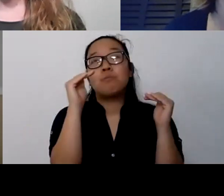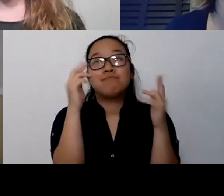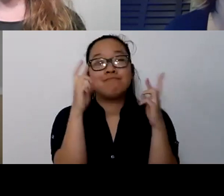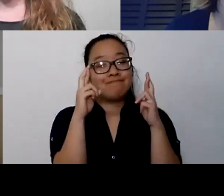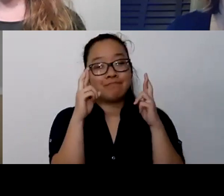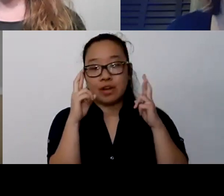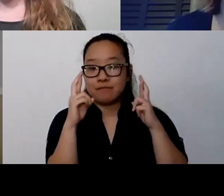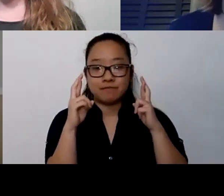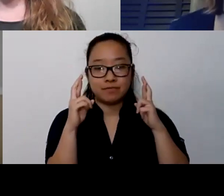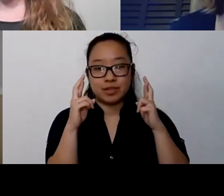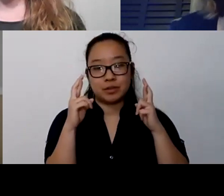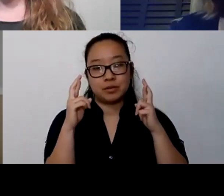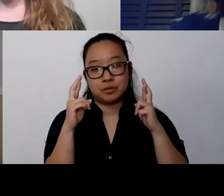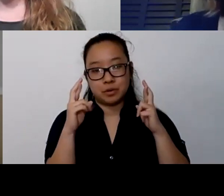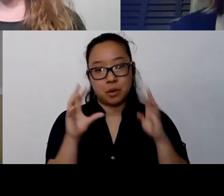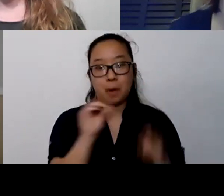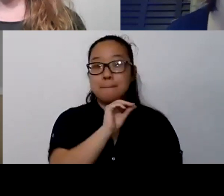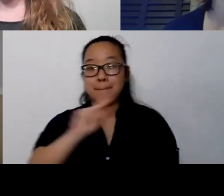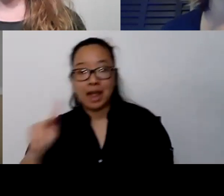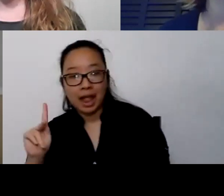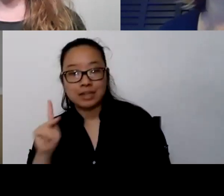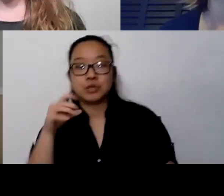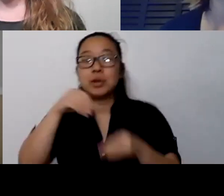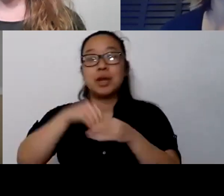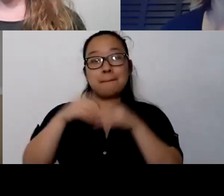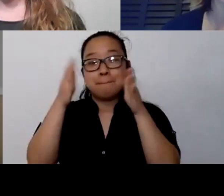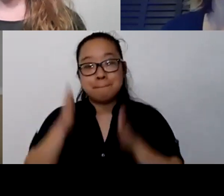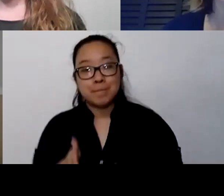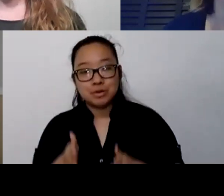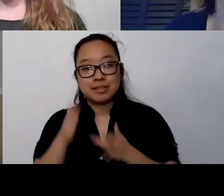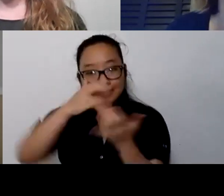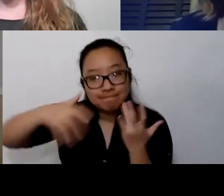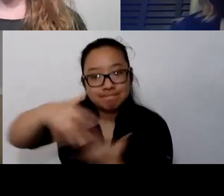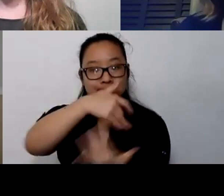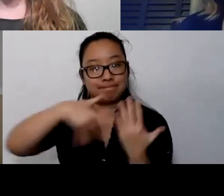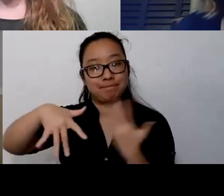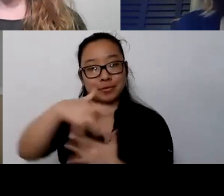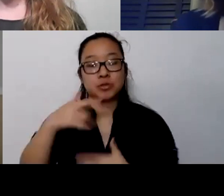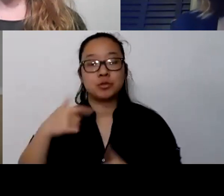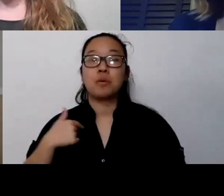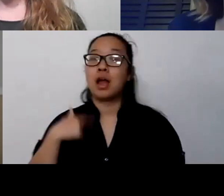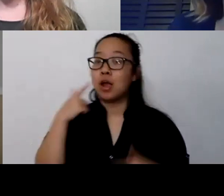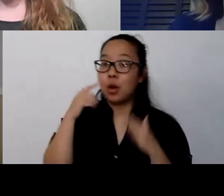to connect more with our neighbors in person. And so I hope that you're able to find a way